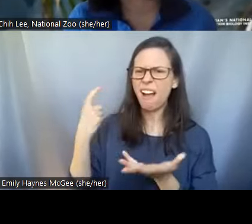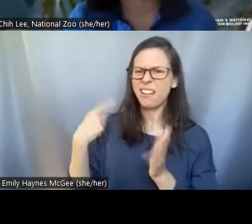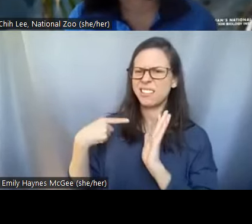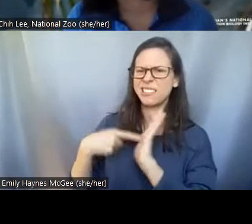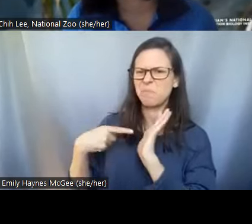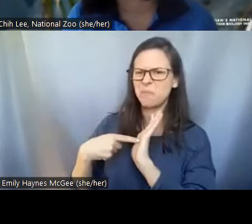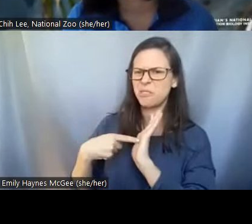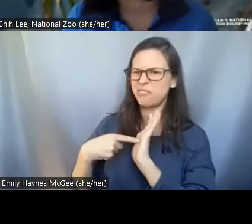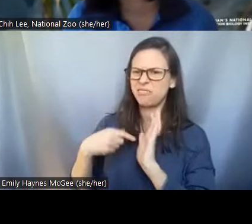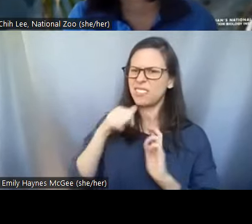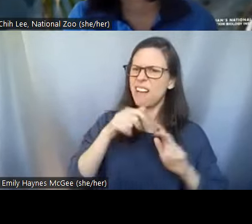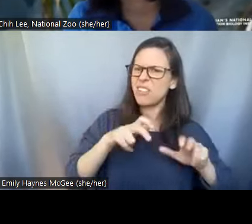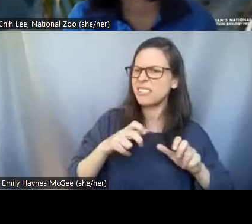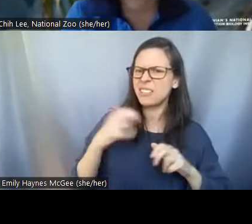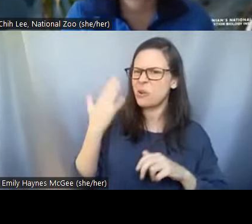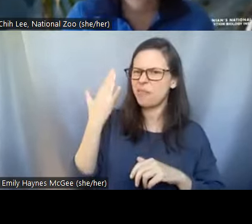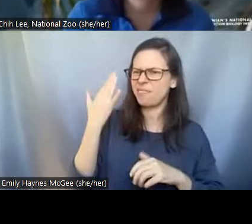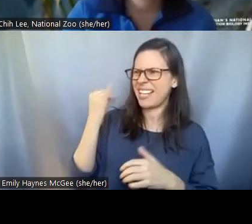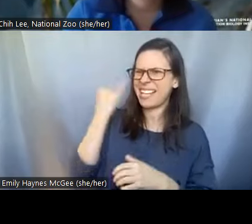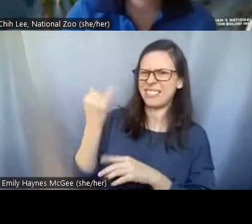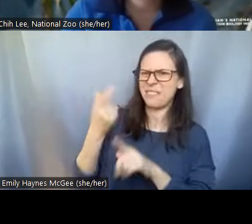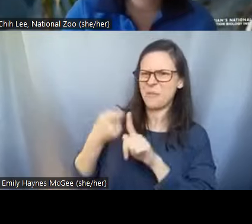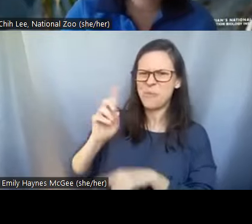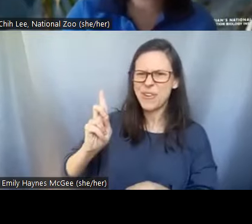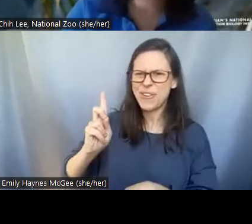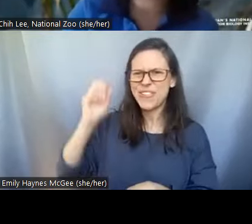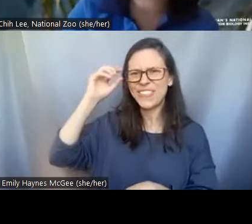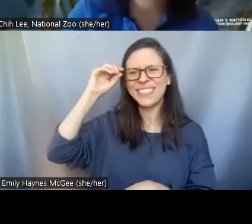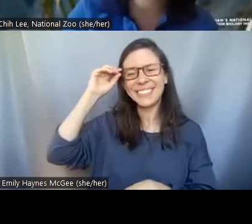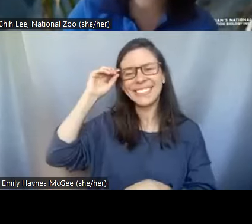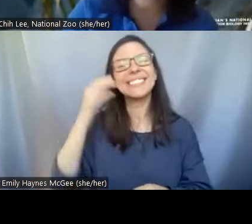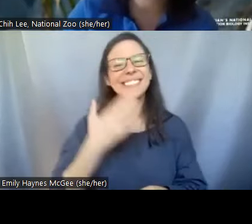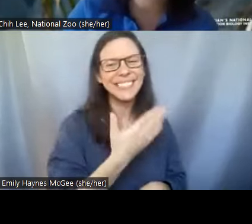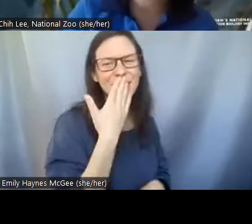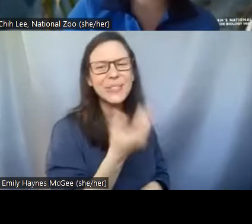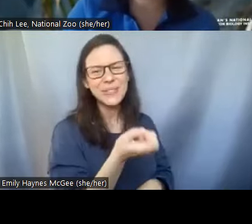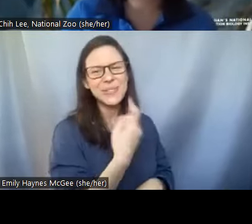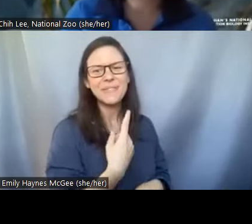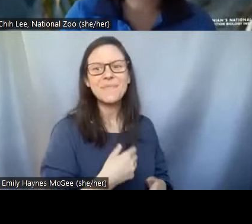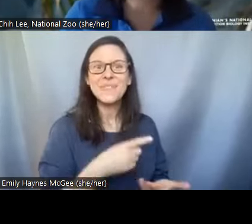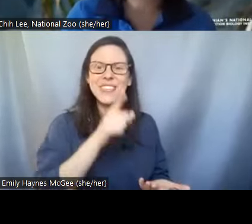of freezing them. Where did you get this idea? >>Pei-Chih: That's a good question, we're actually inspired by